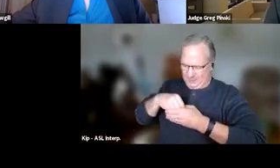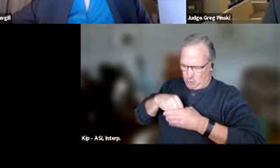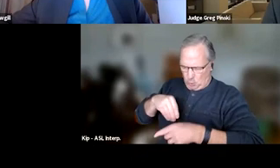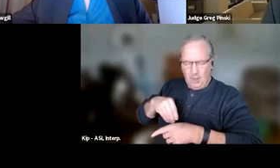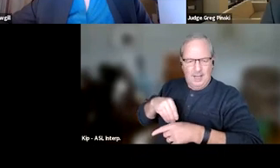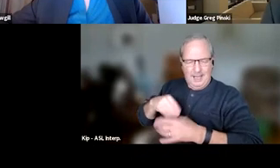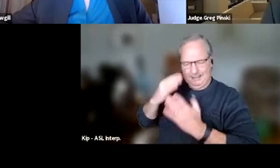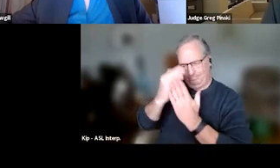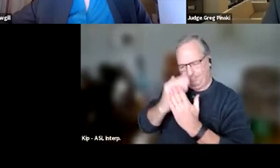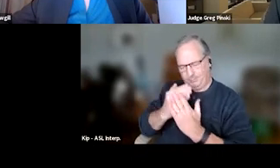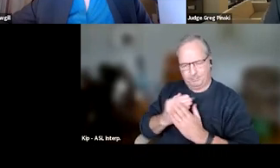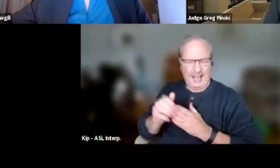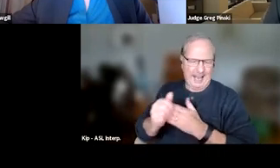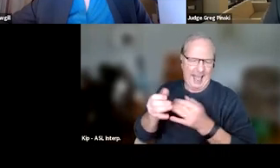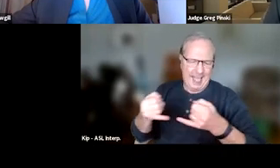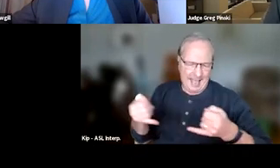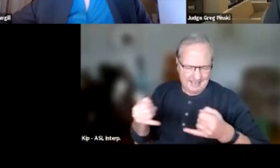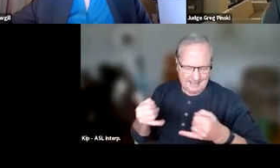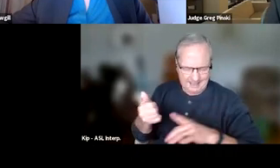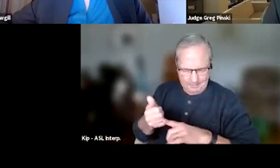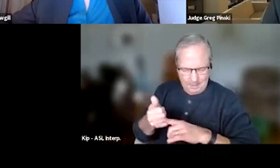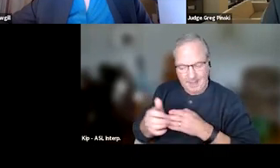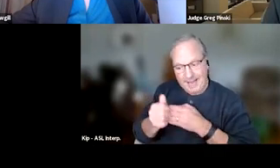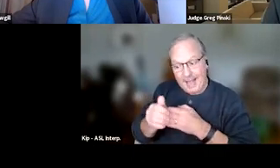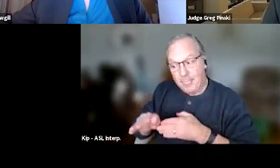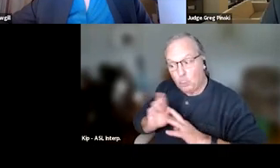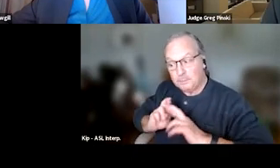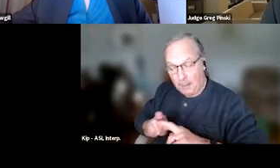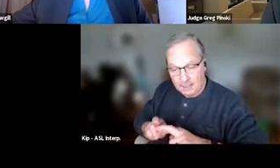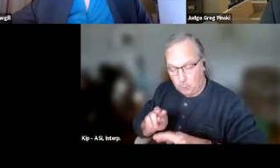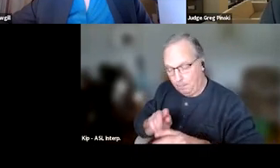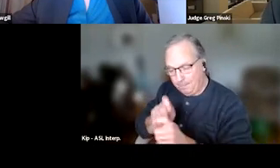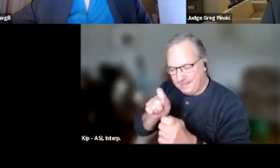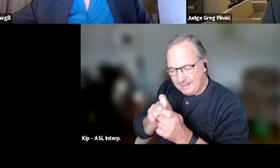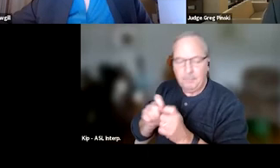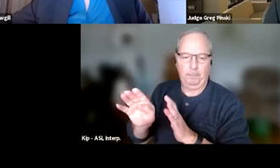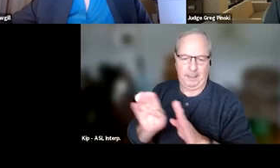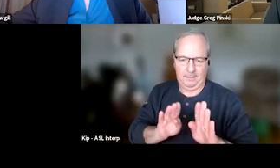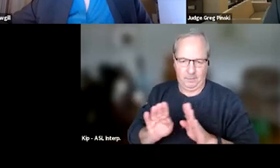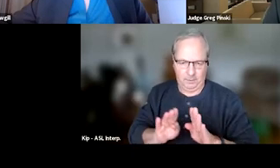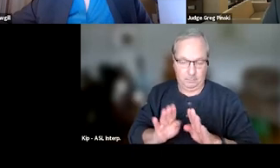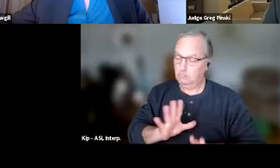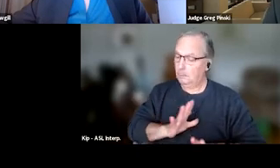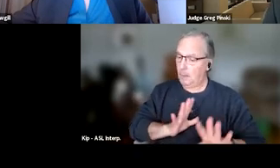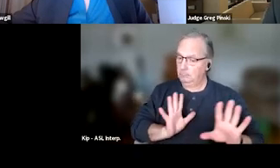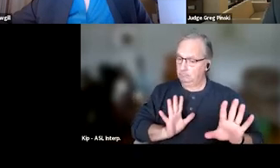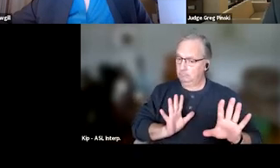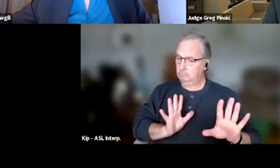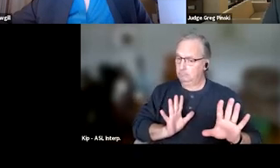to guide their responses to particular behaviors. That's fine, so long as you allow yourself,